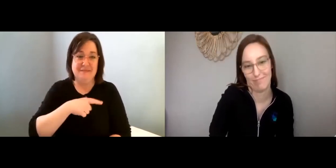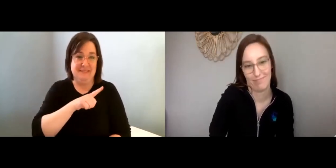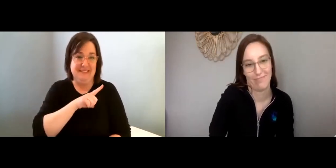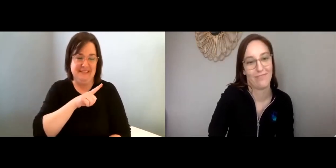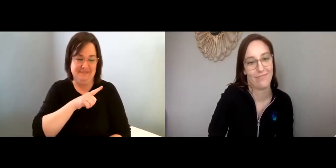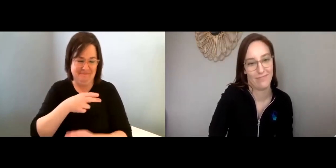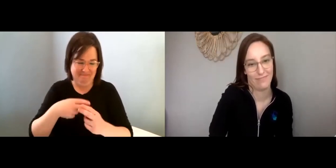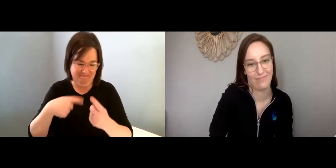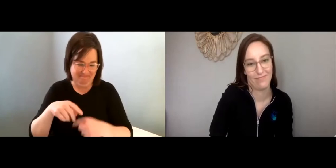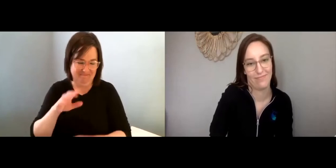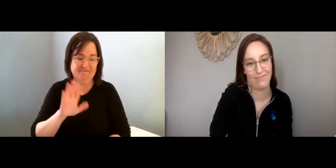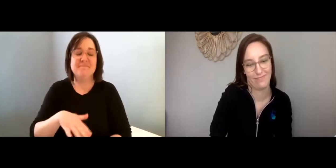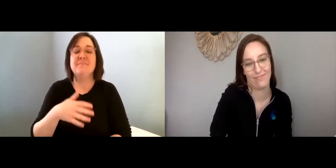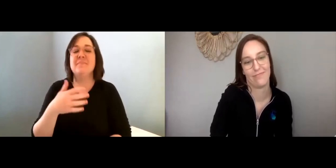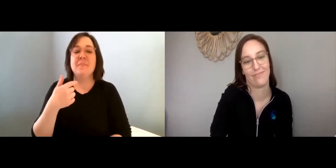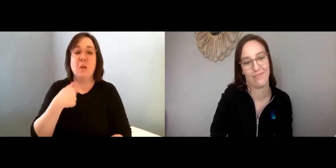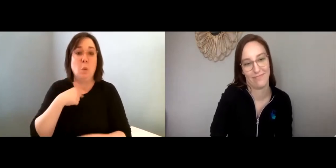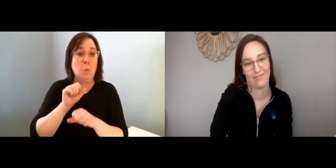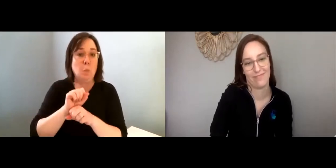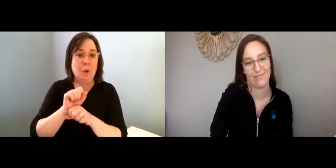Hi, I'm Lisa (this is my name sign).